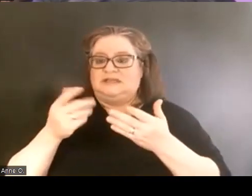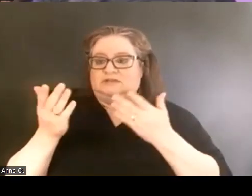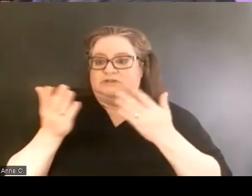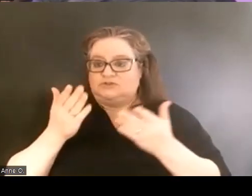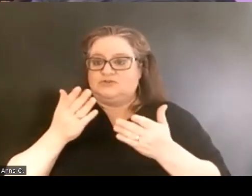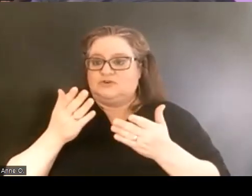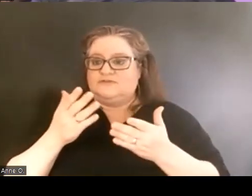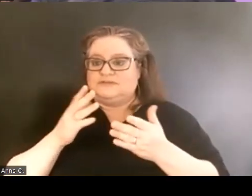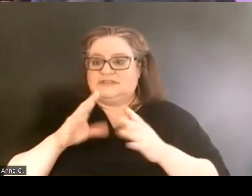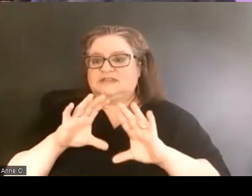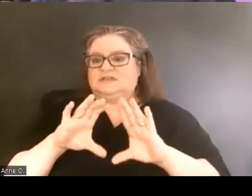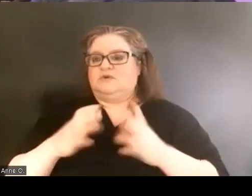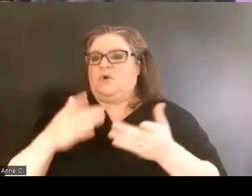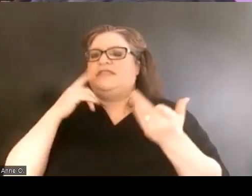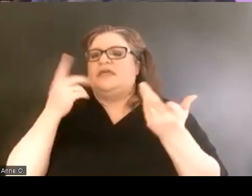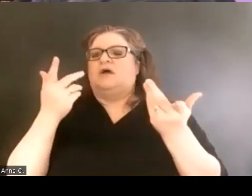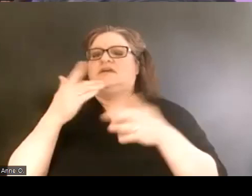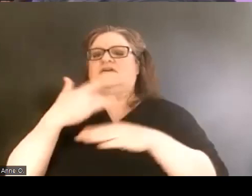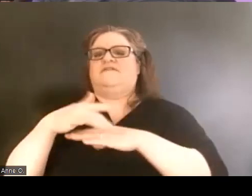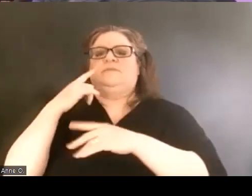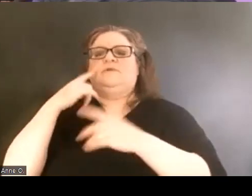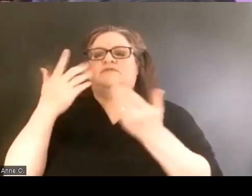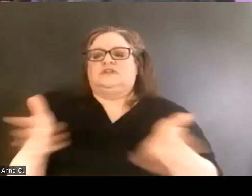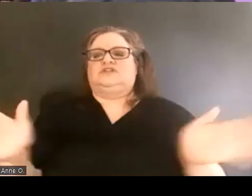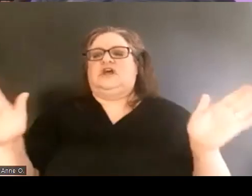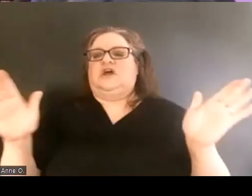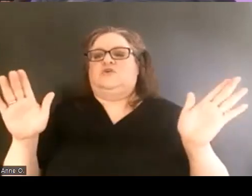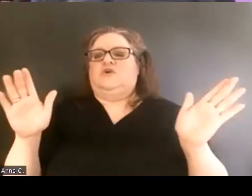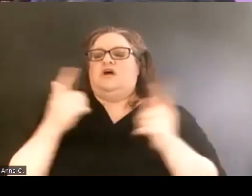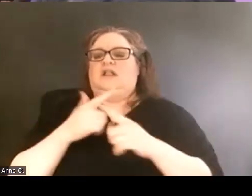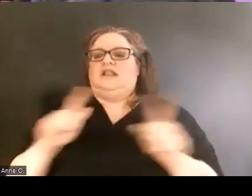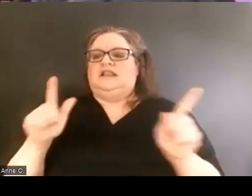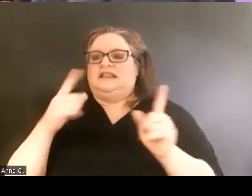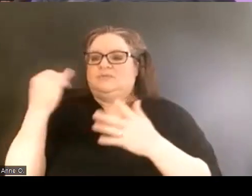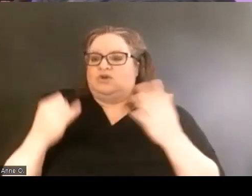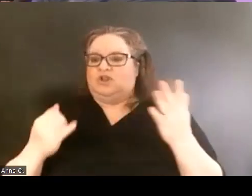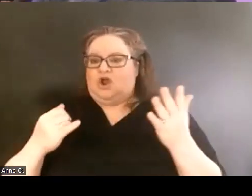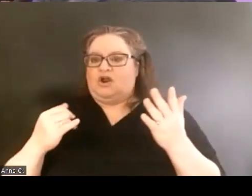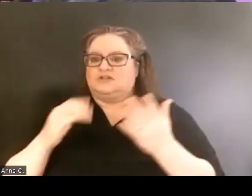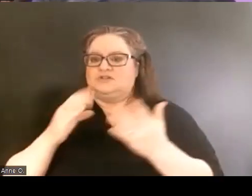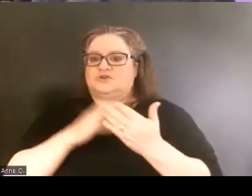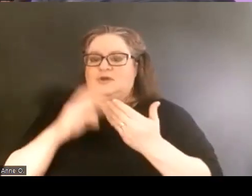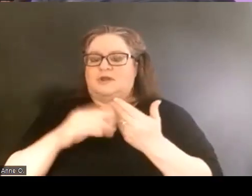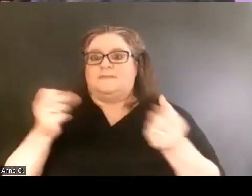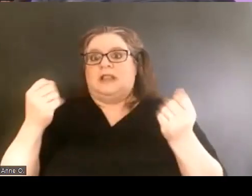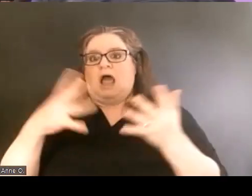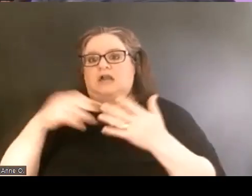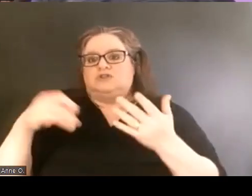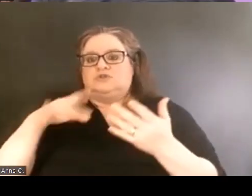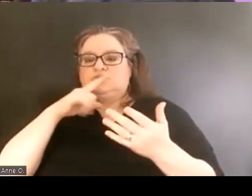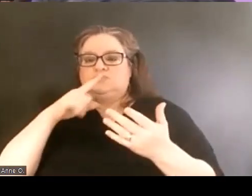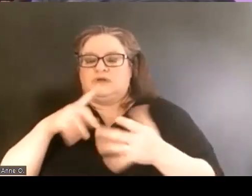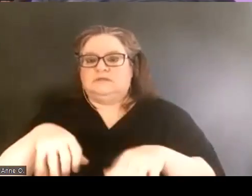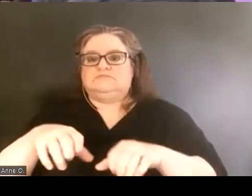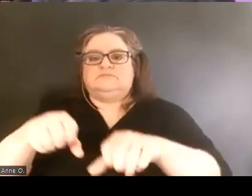in the general liberal arts curriculum. So you get a lot of students taking that course and really learning about disability history,